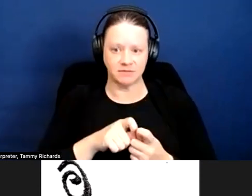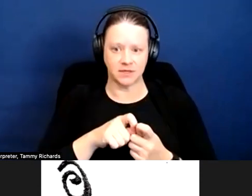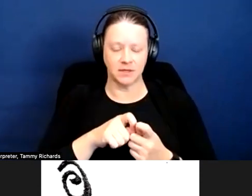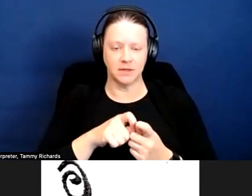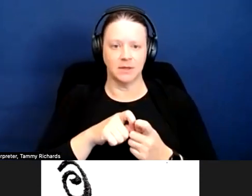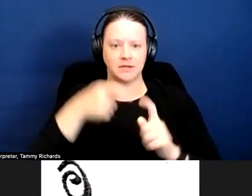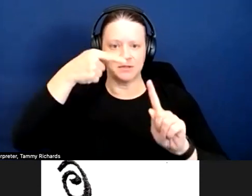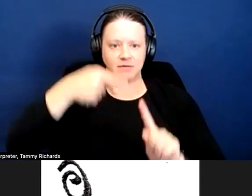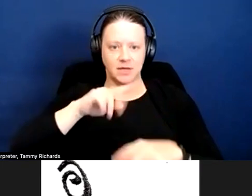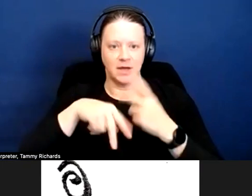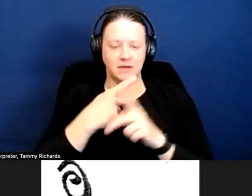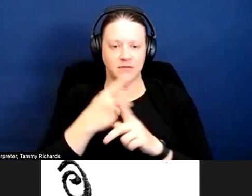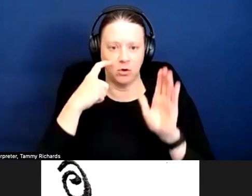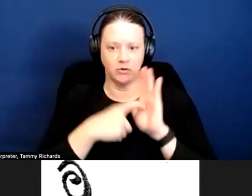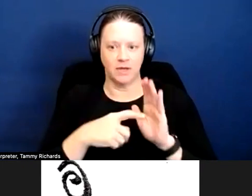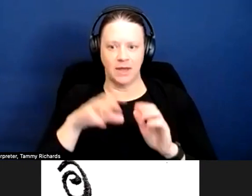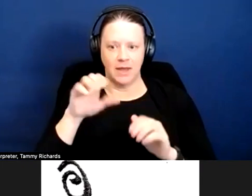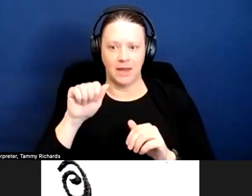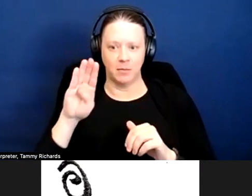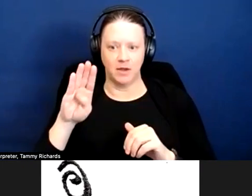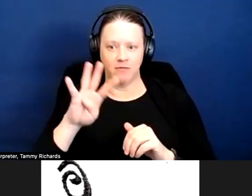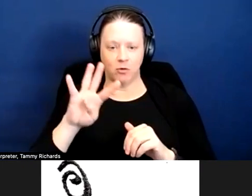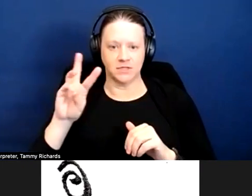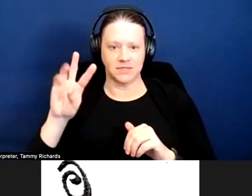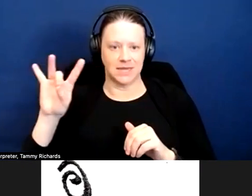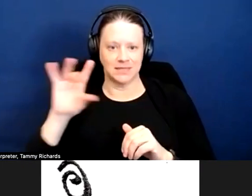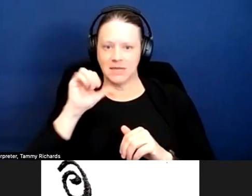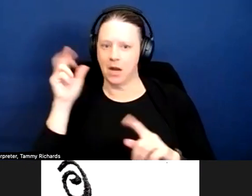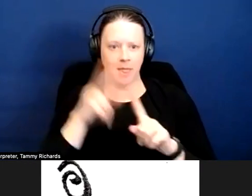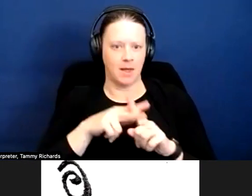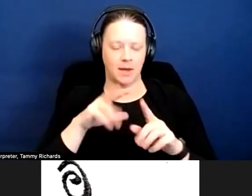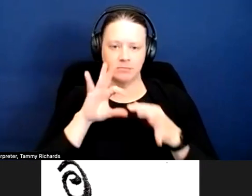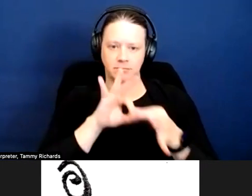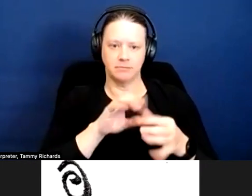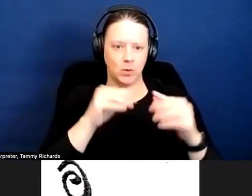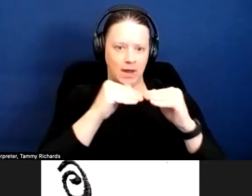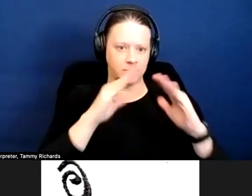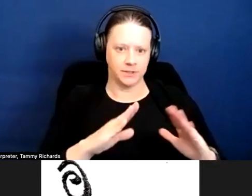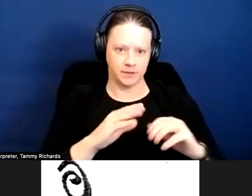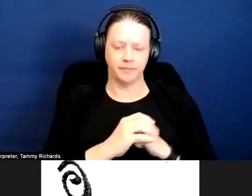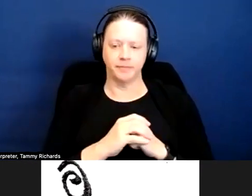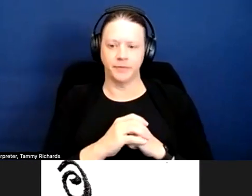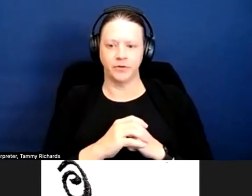Yes, that does not apply in the housing context, AB-468, so, yes, don't even worry about that